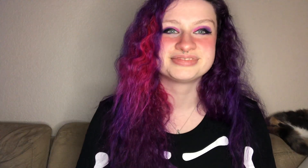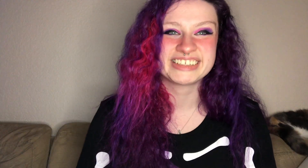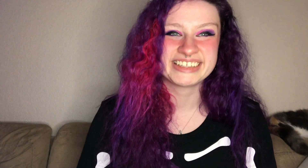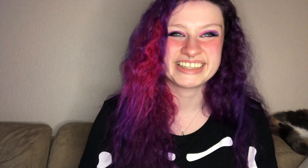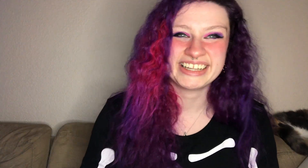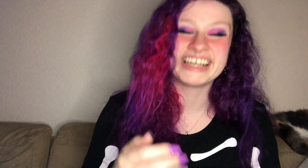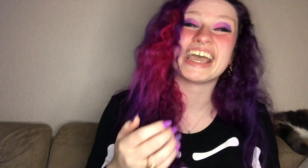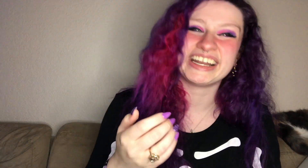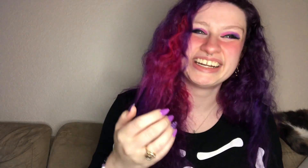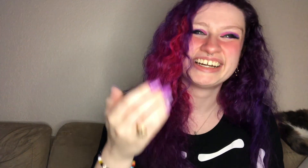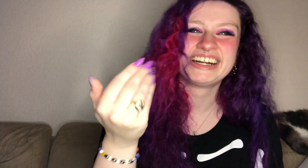again